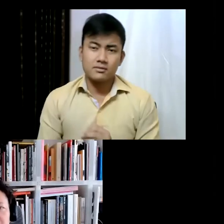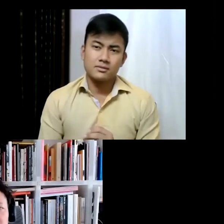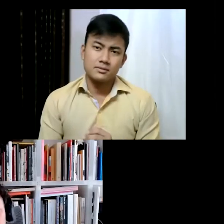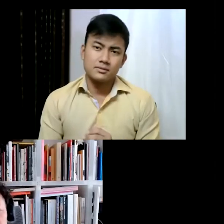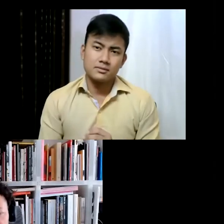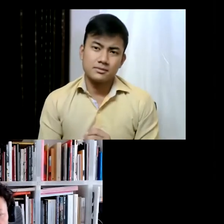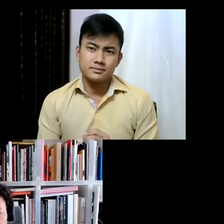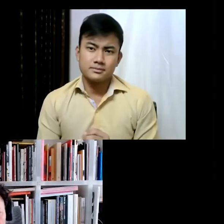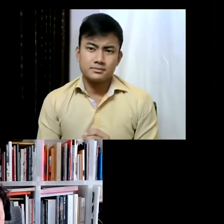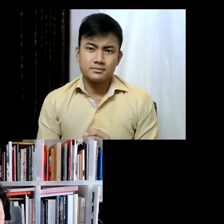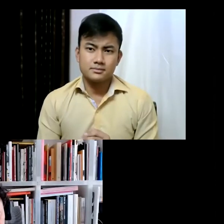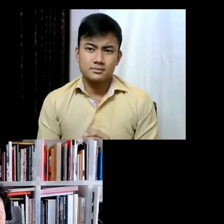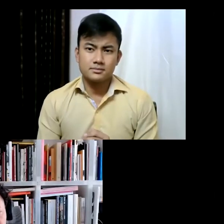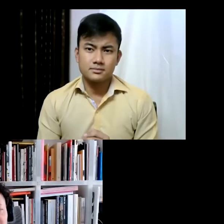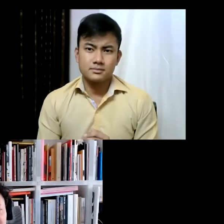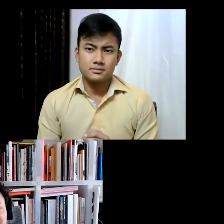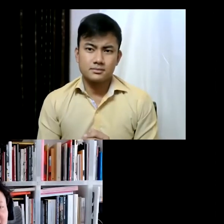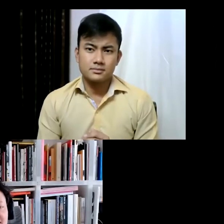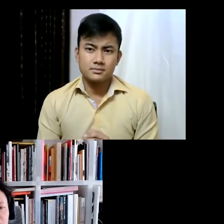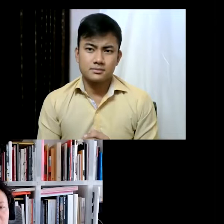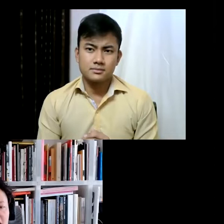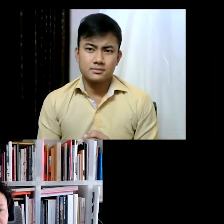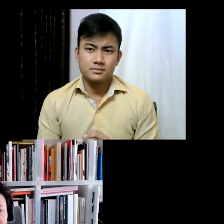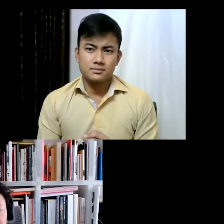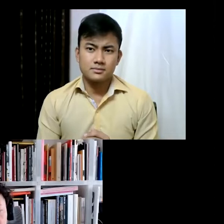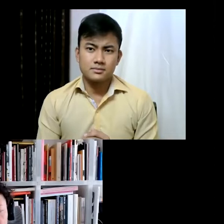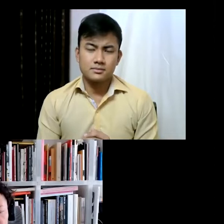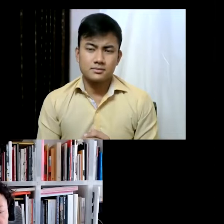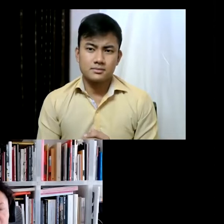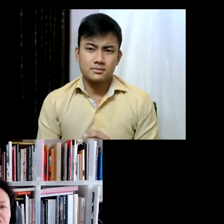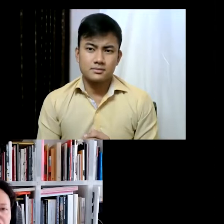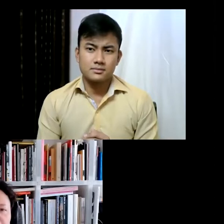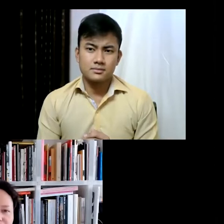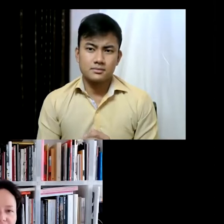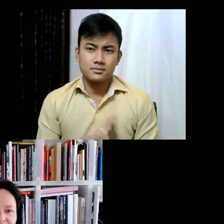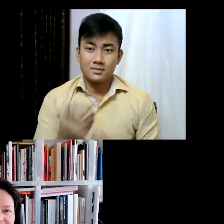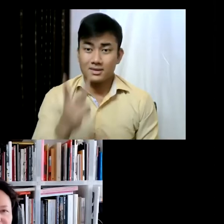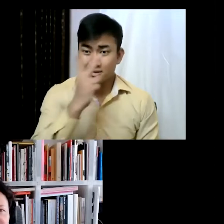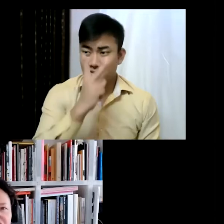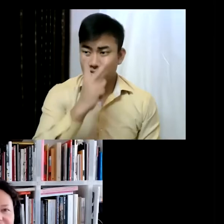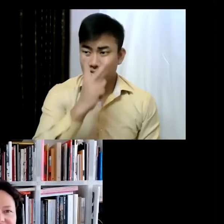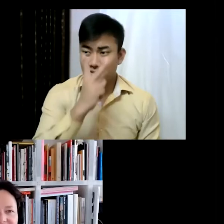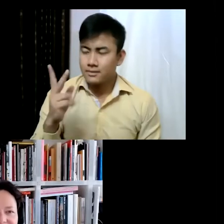becomes um like access-wise becomes more digital, of course. You have digital tickets,